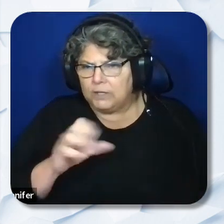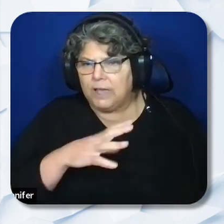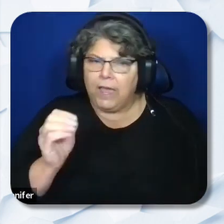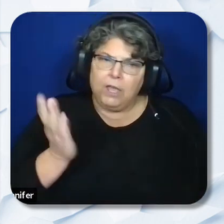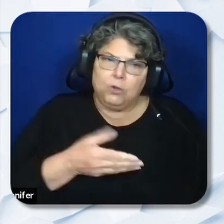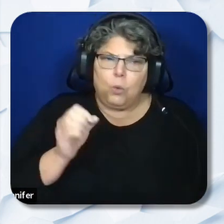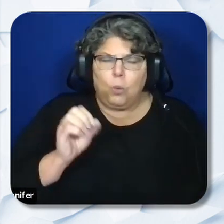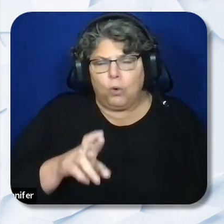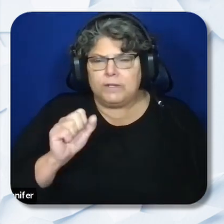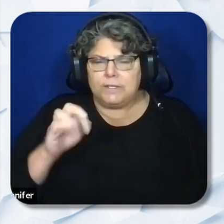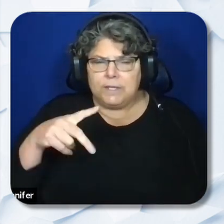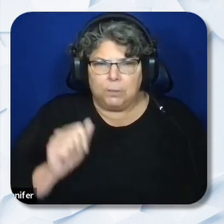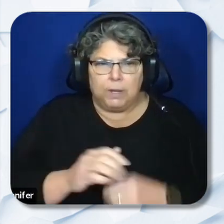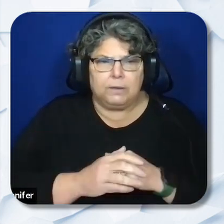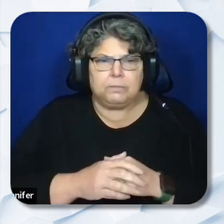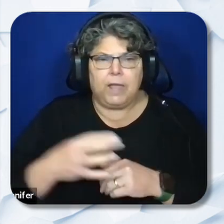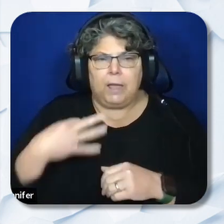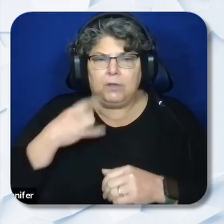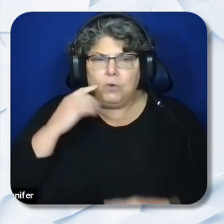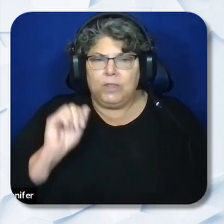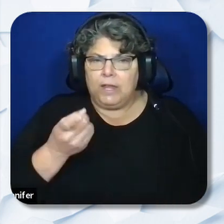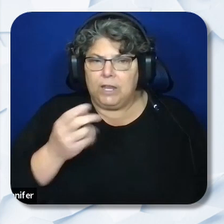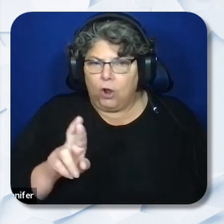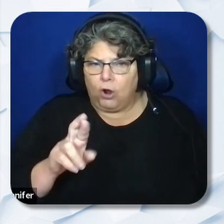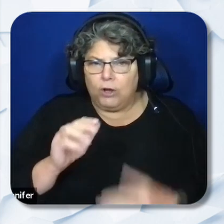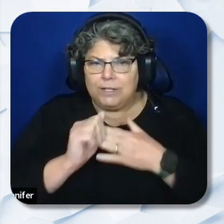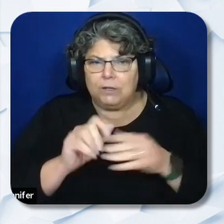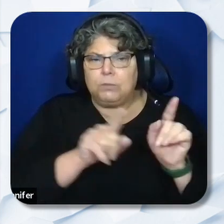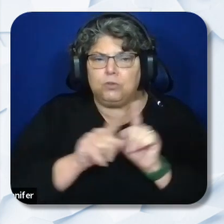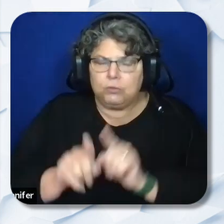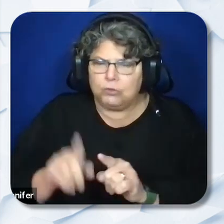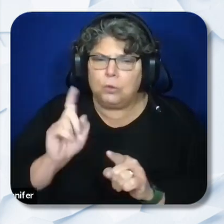Applications for the ADR Lead must also partner and apply with one or more family